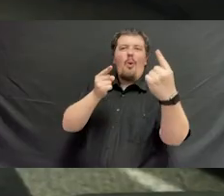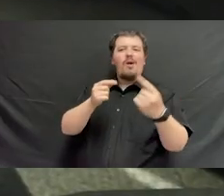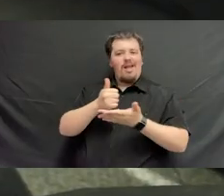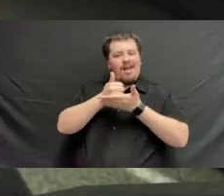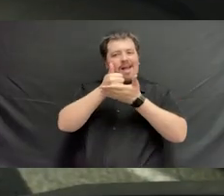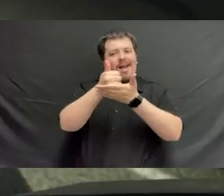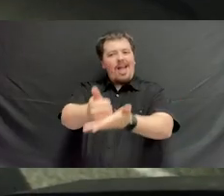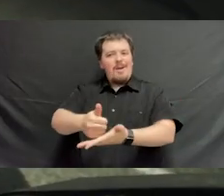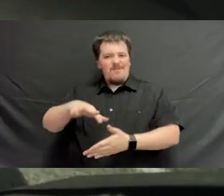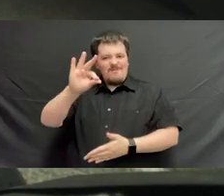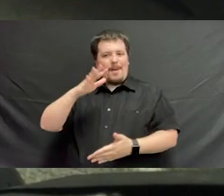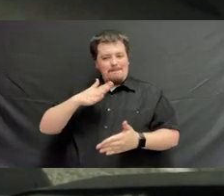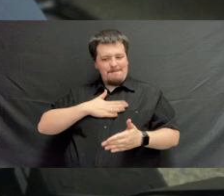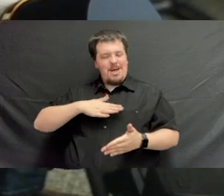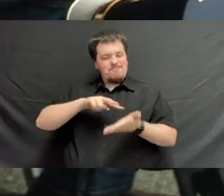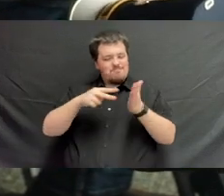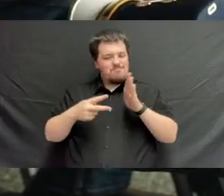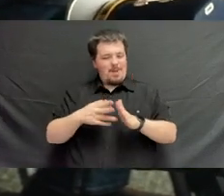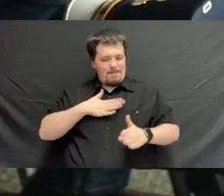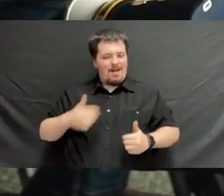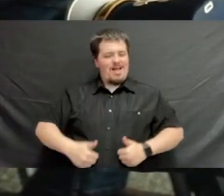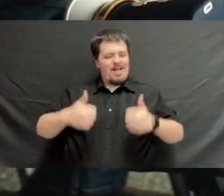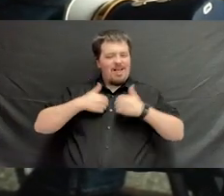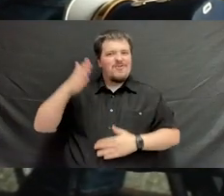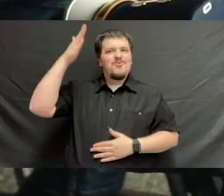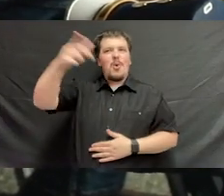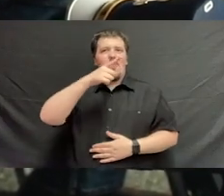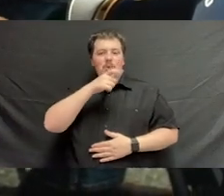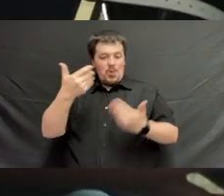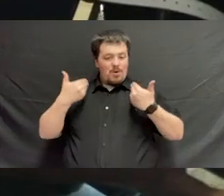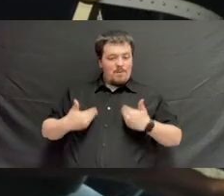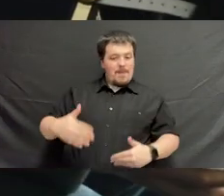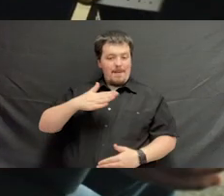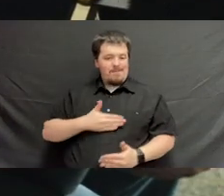what your purpose in life would be, who you would be, what your next steps would be.